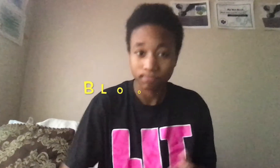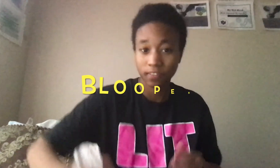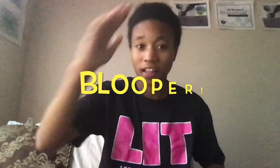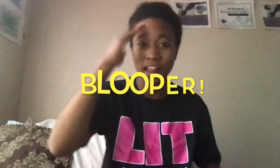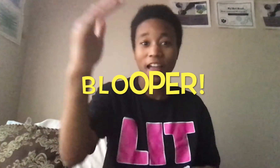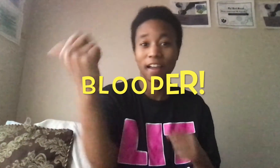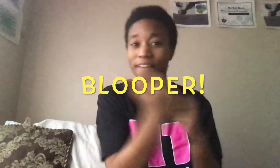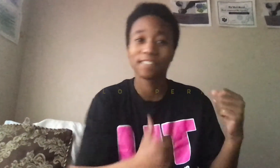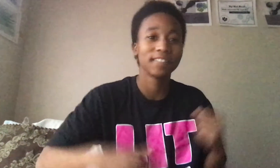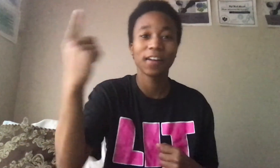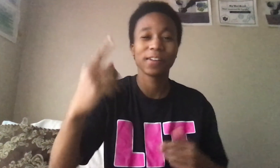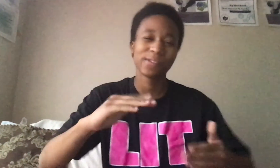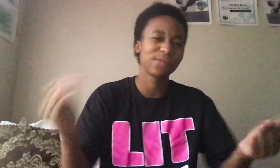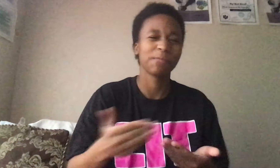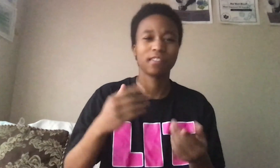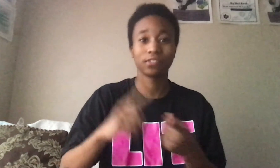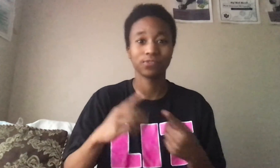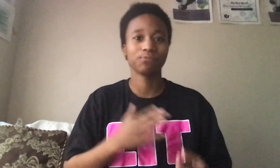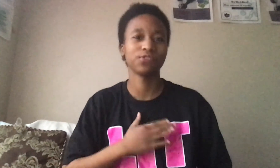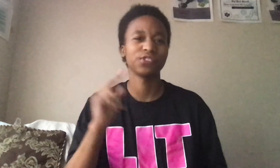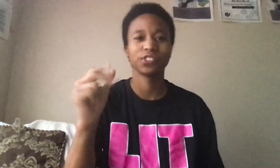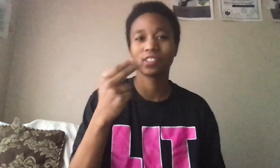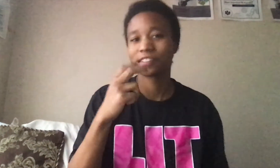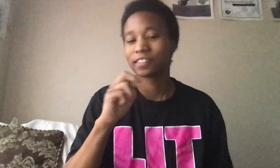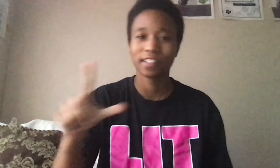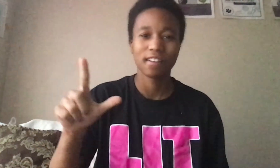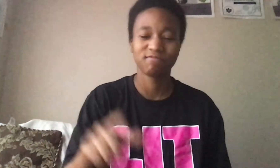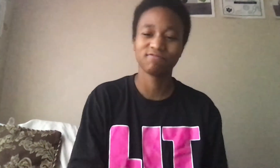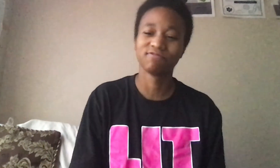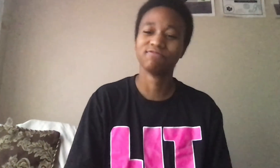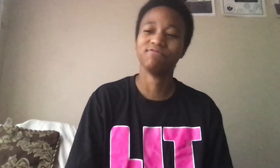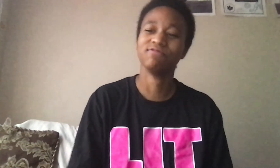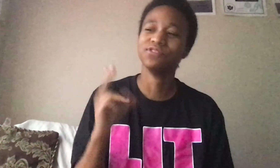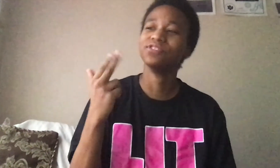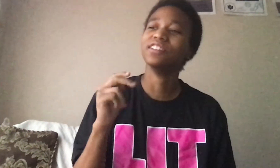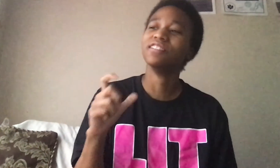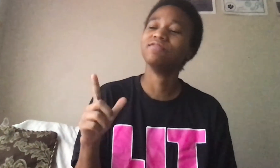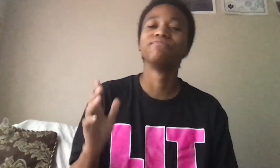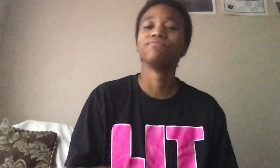Hi everyone! Welcome to my channel... channel... so anyway